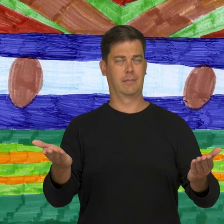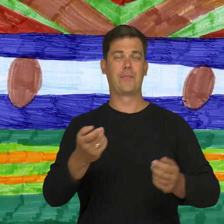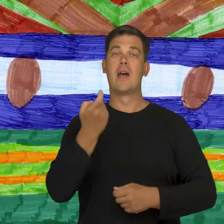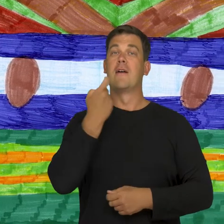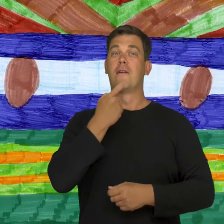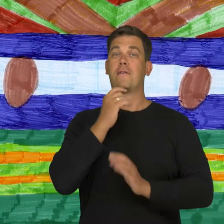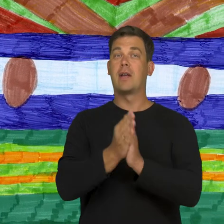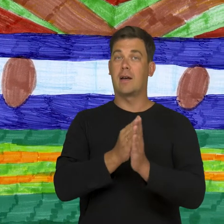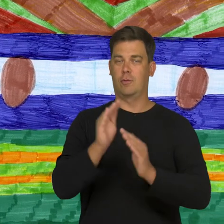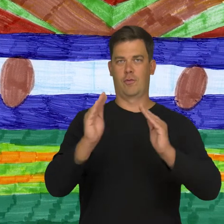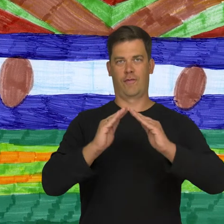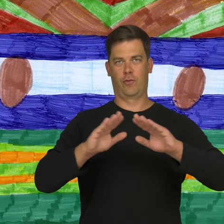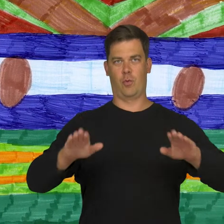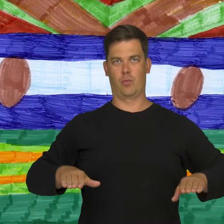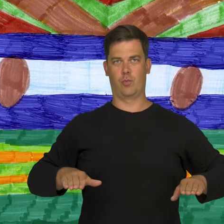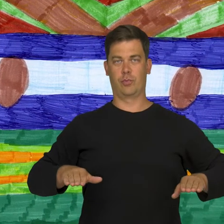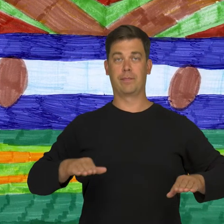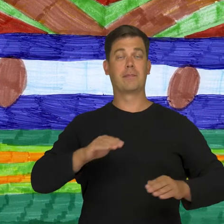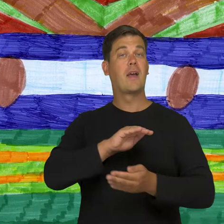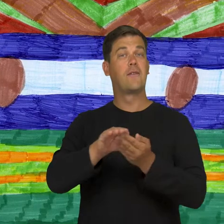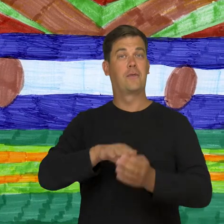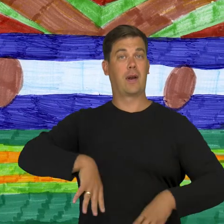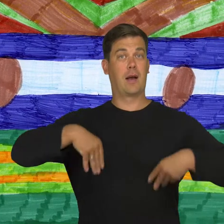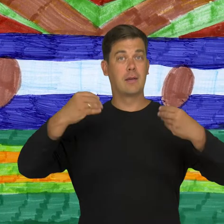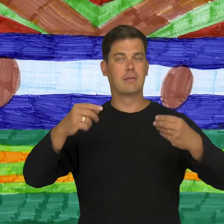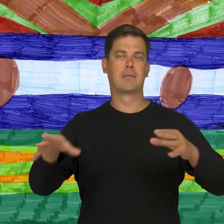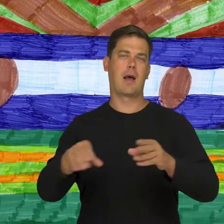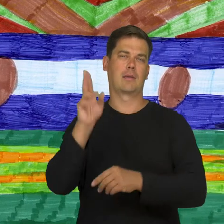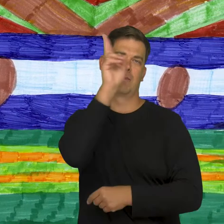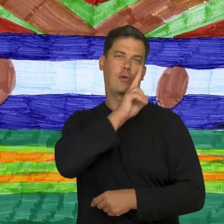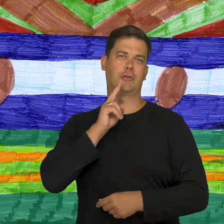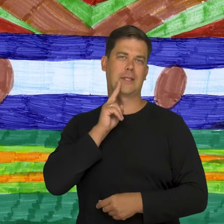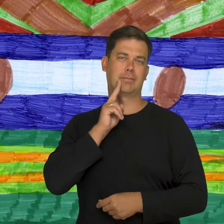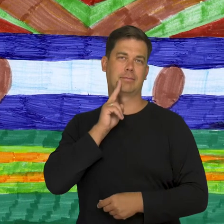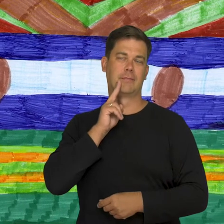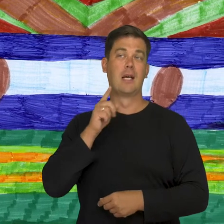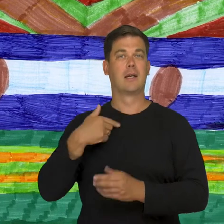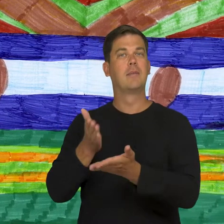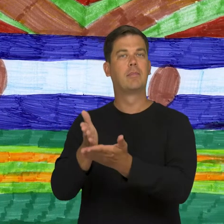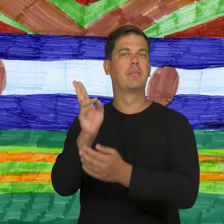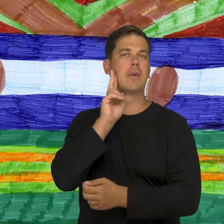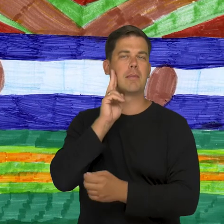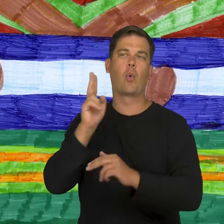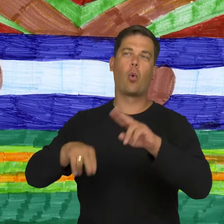Easter at home. I spent Easter at home with parents. I was helping mom in the kitchen.